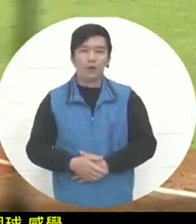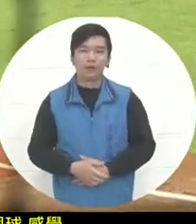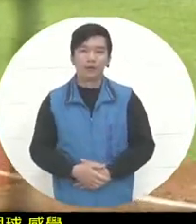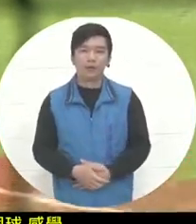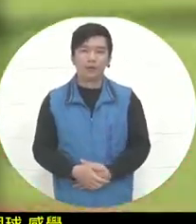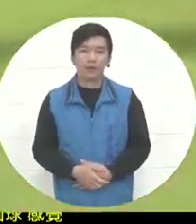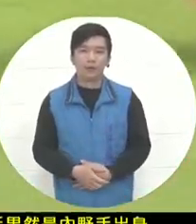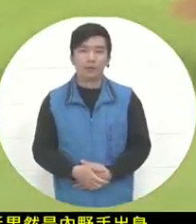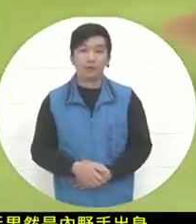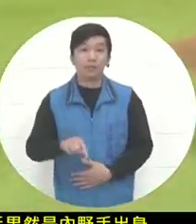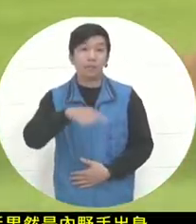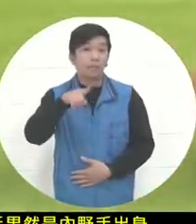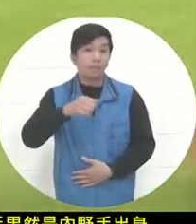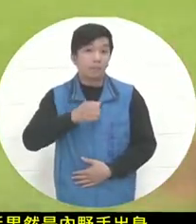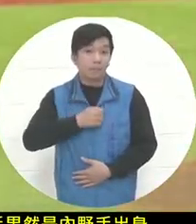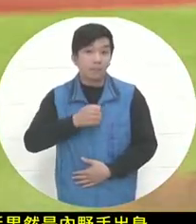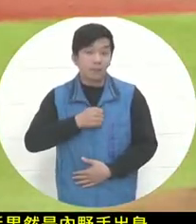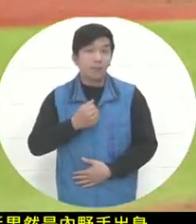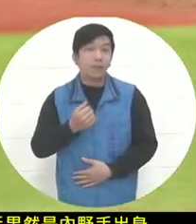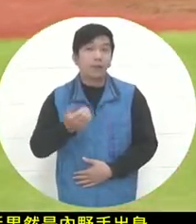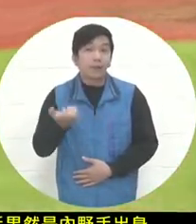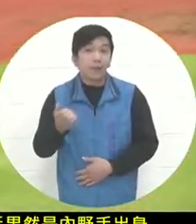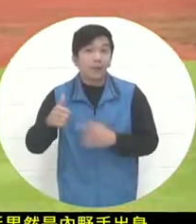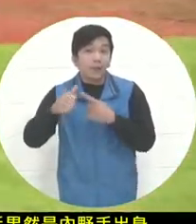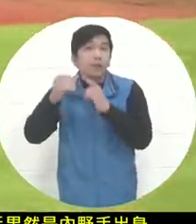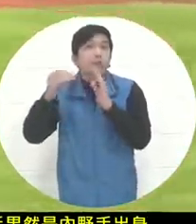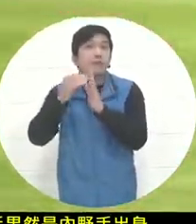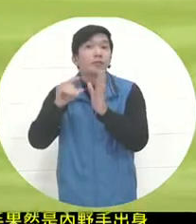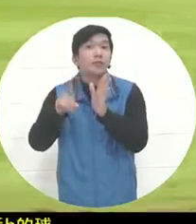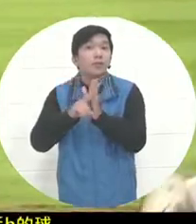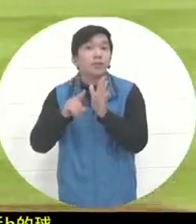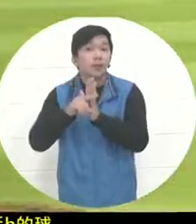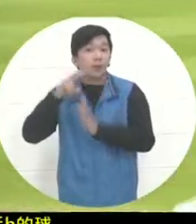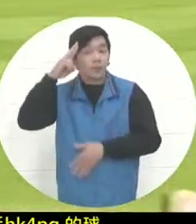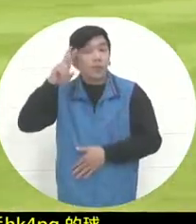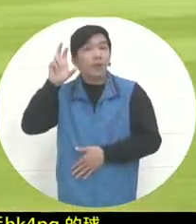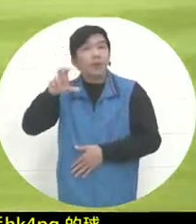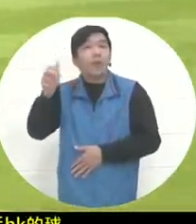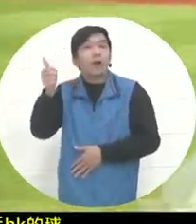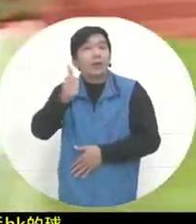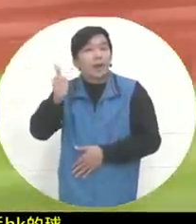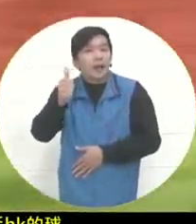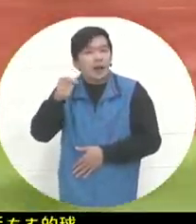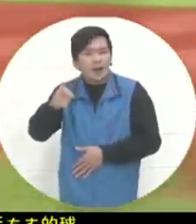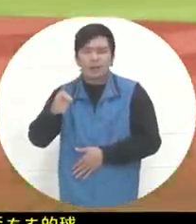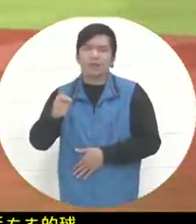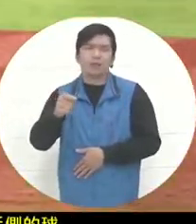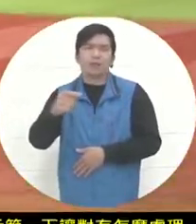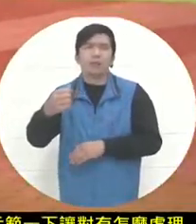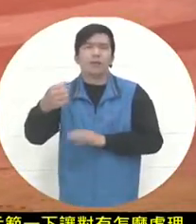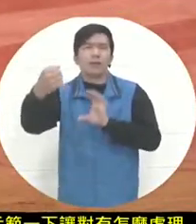Do you remember? In the first game, Wallis had a backhand ball that was not so difficult. Wow,